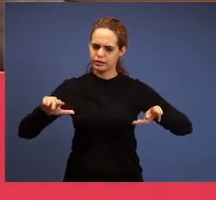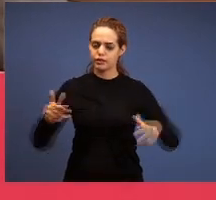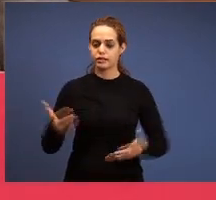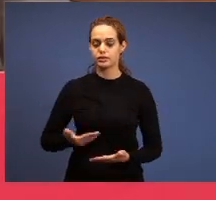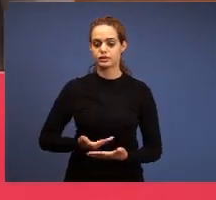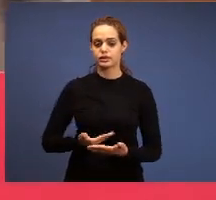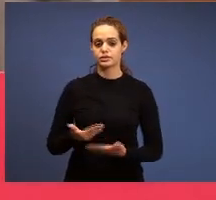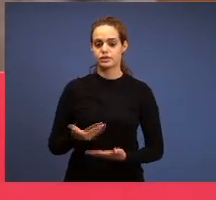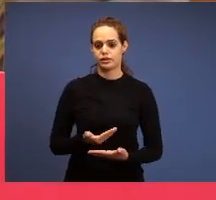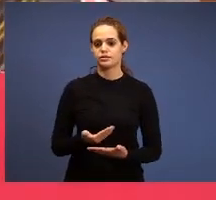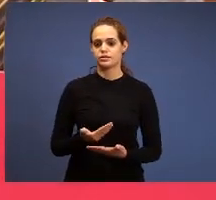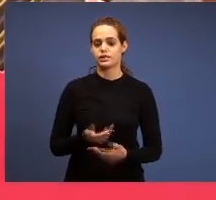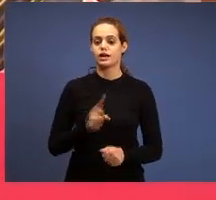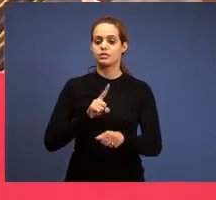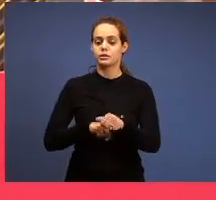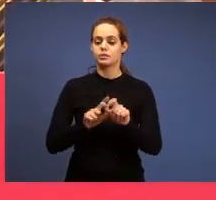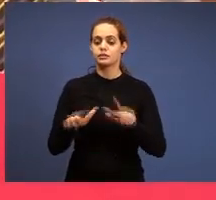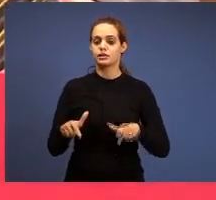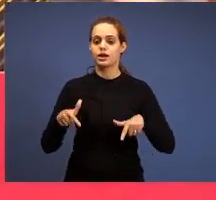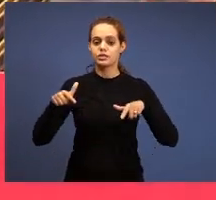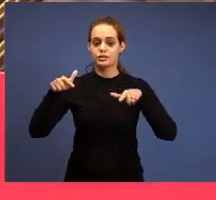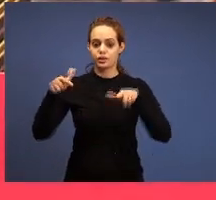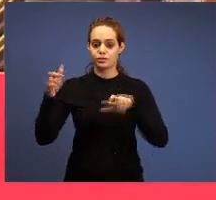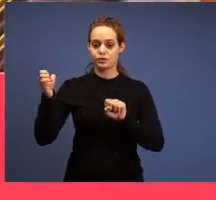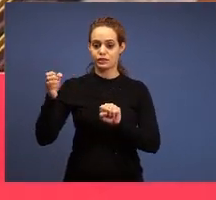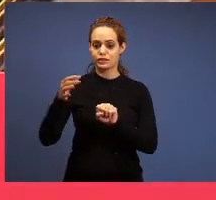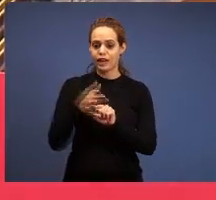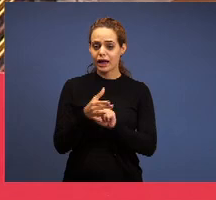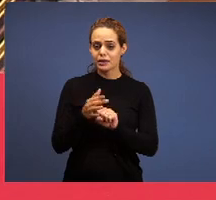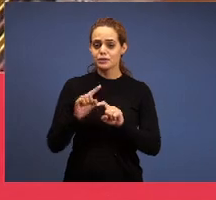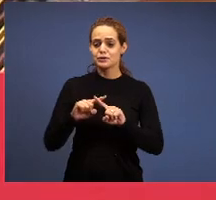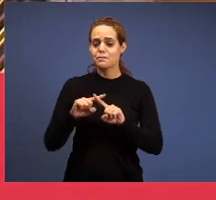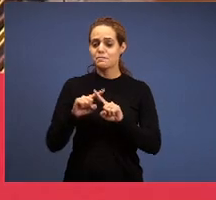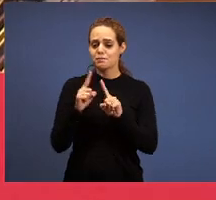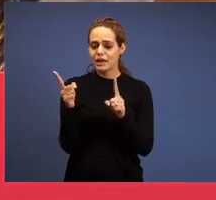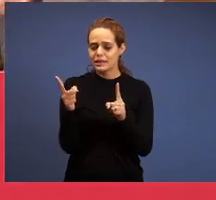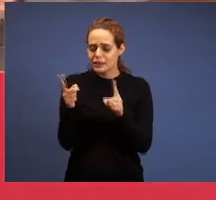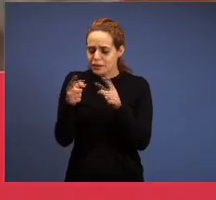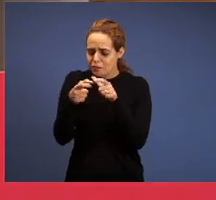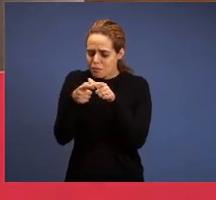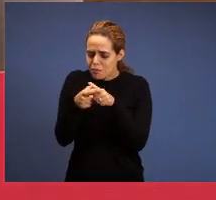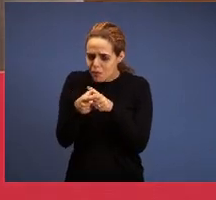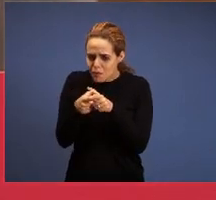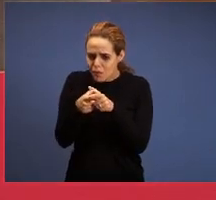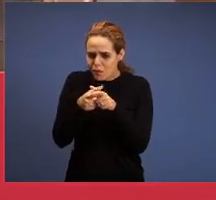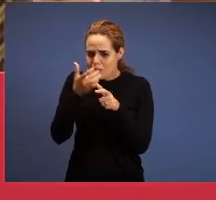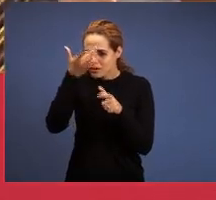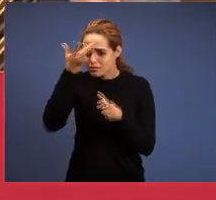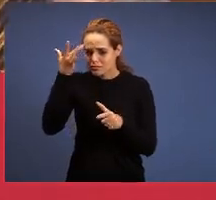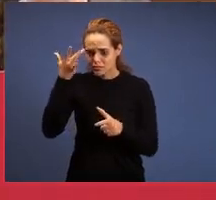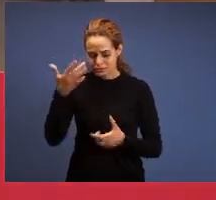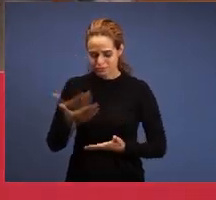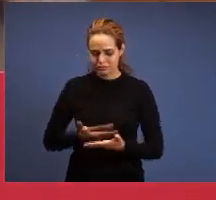here, but it was a handful. You will defend, you’ll go to the "Diet of Worms", he will, but will